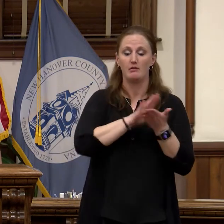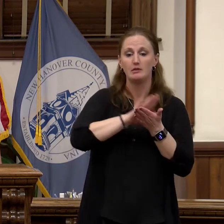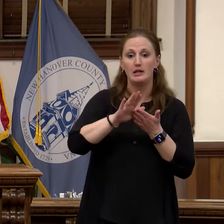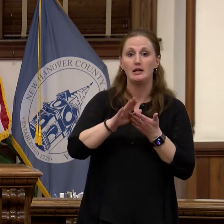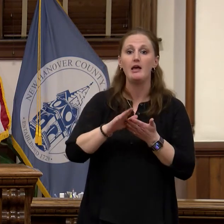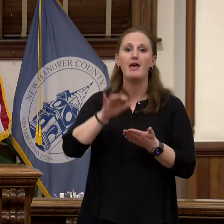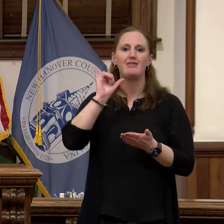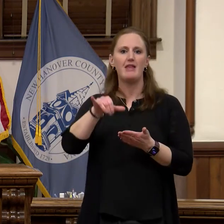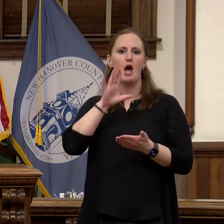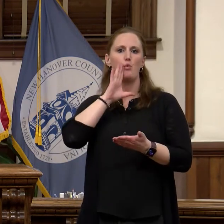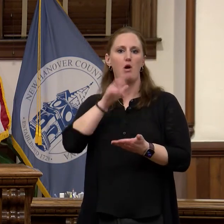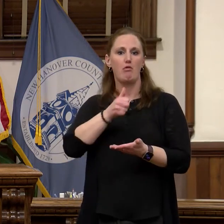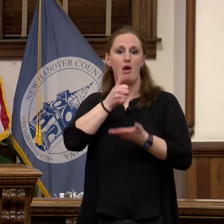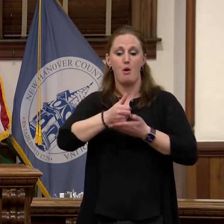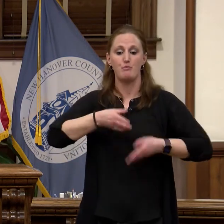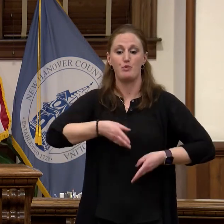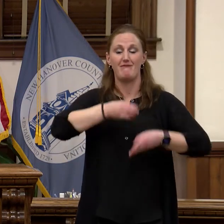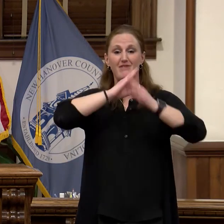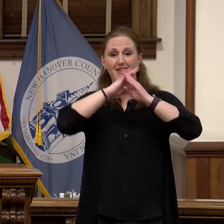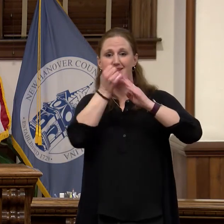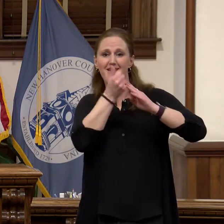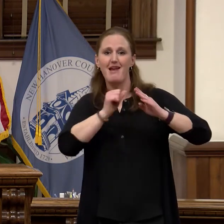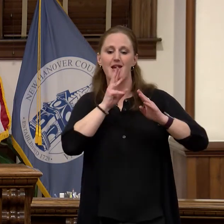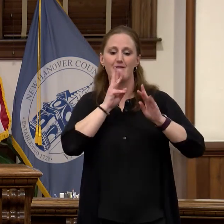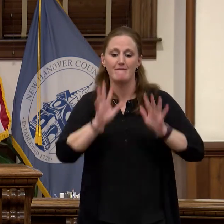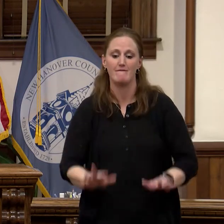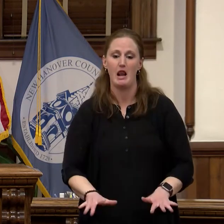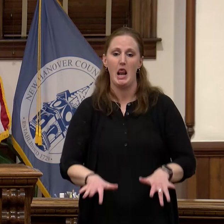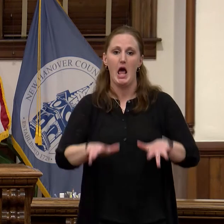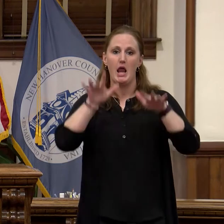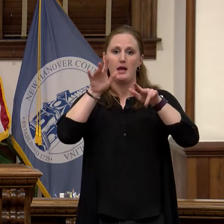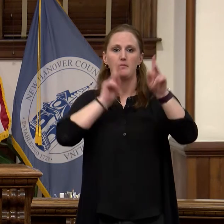that led to the flooding that some of our residents experienced during the